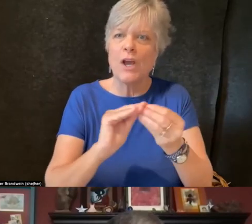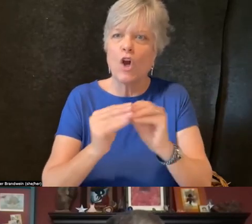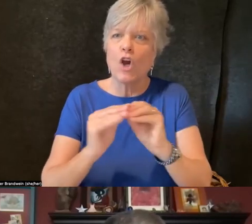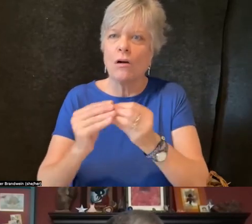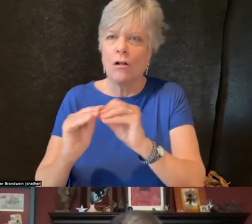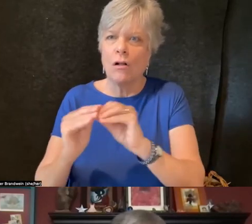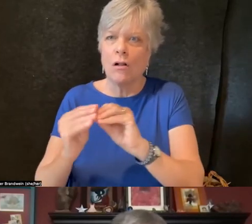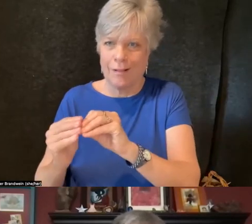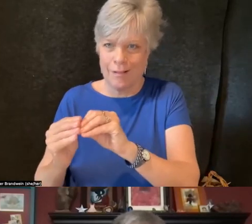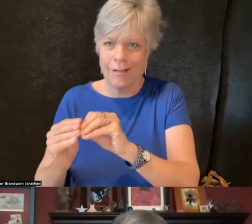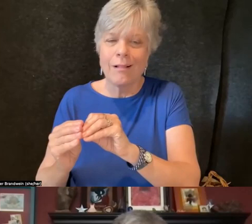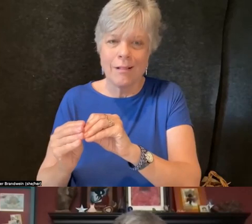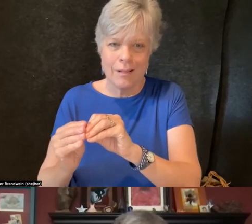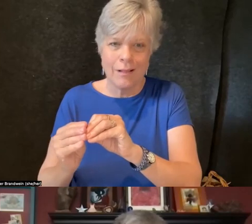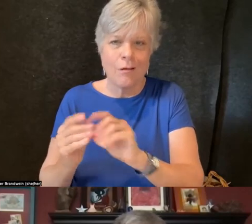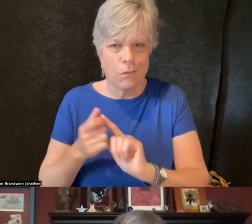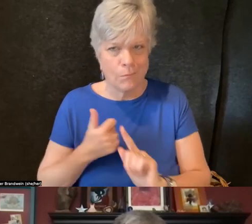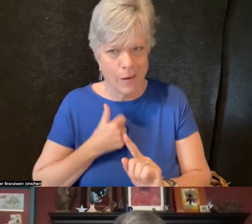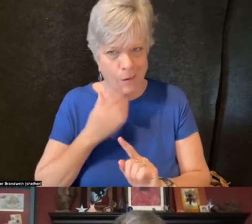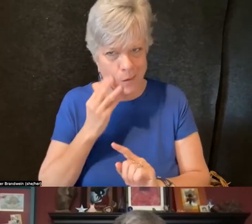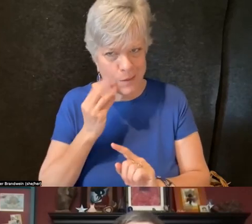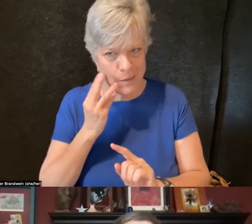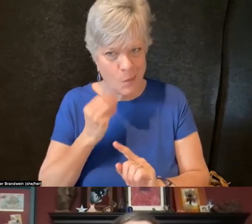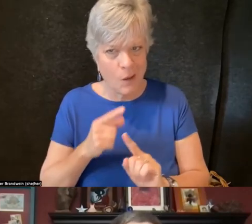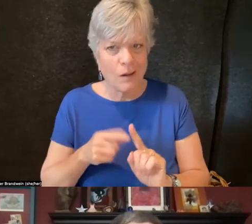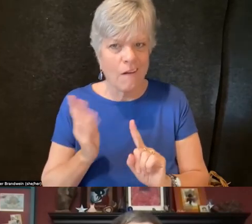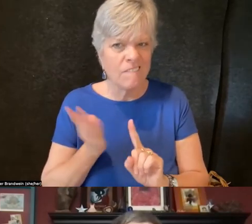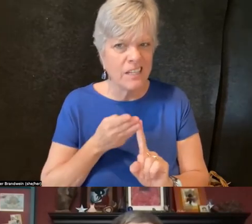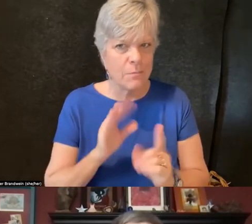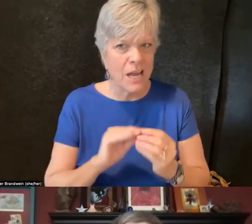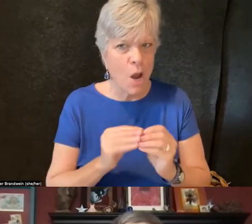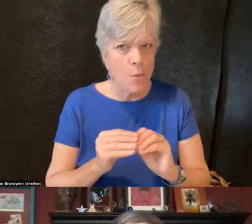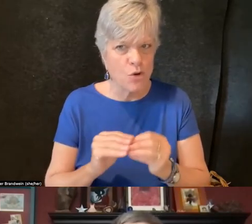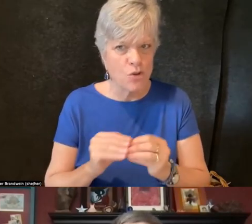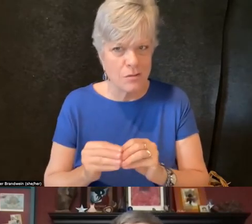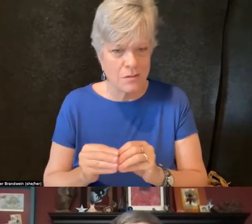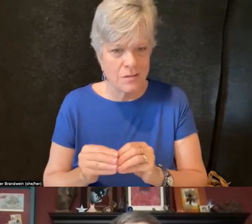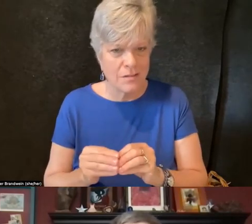from my own experience anyway, evidence, quote, unquote.